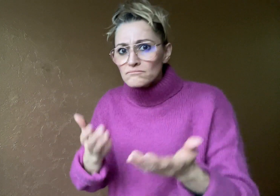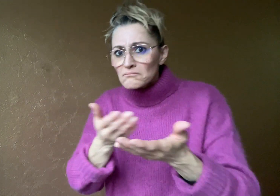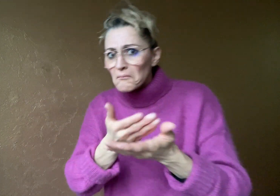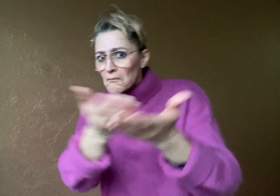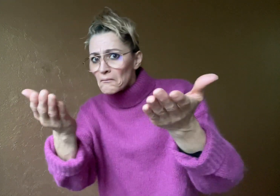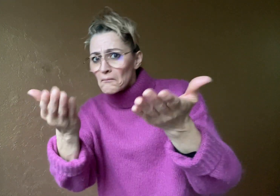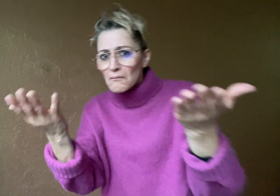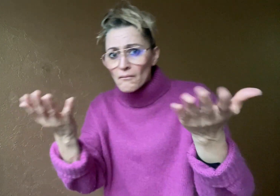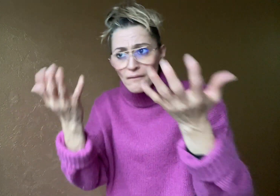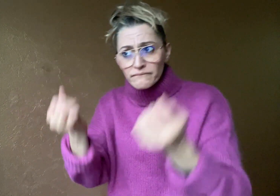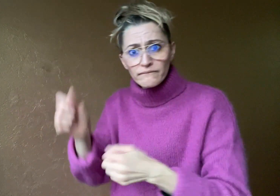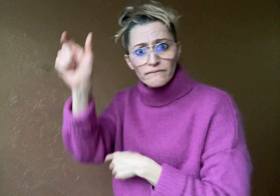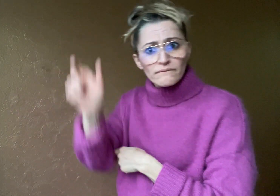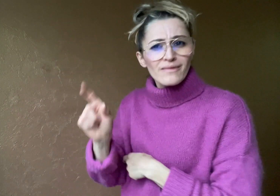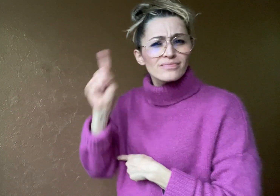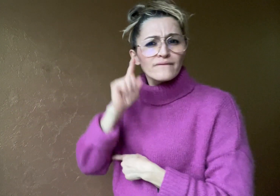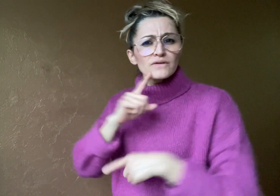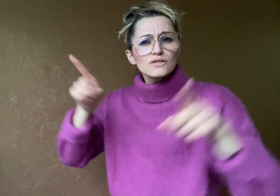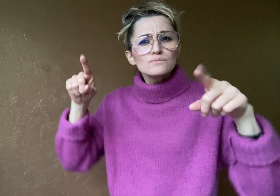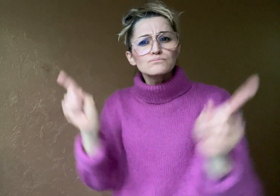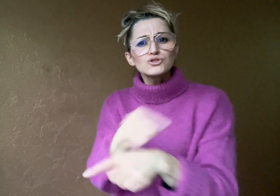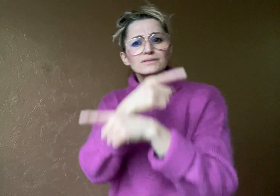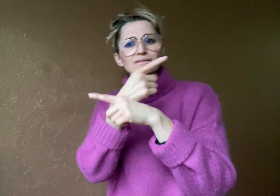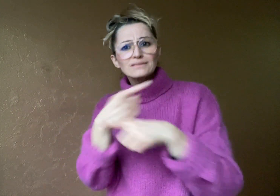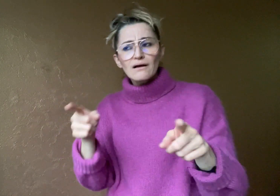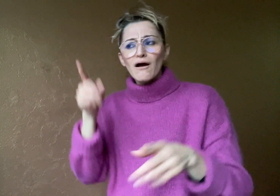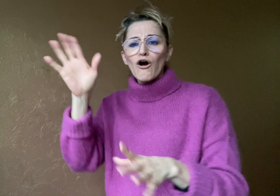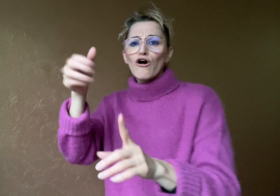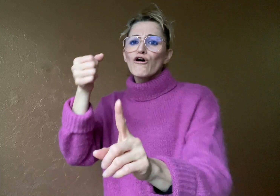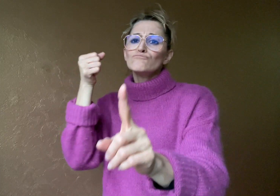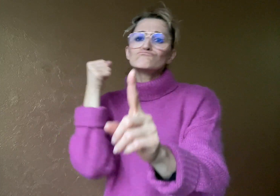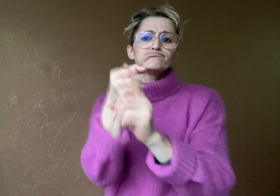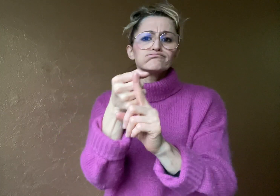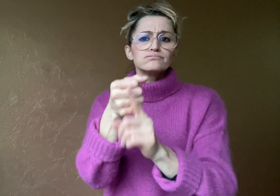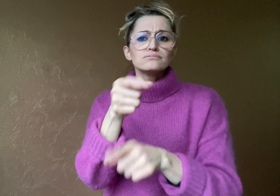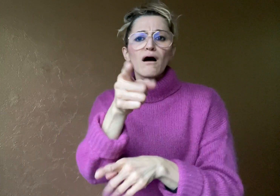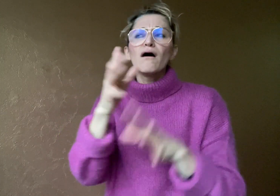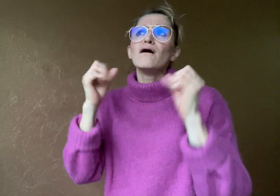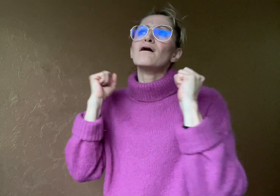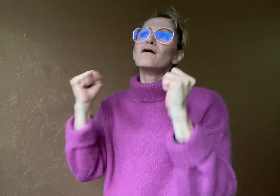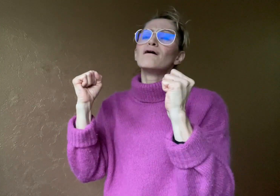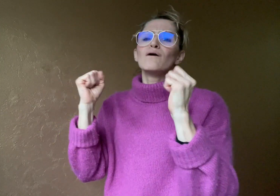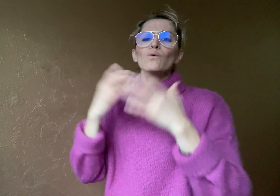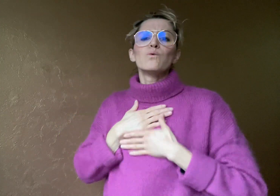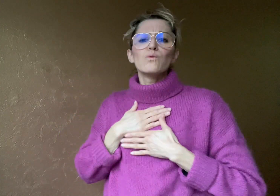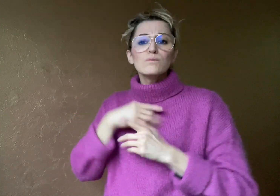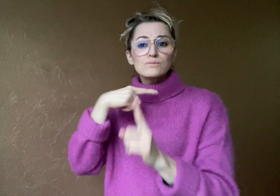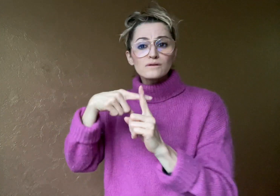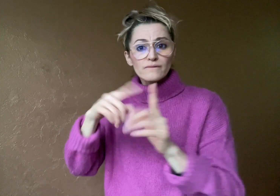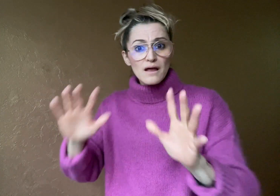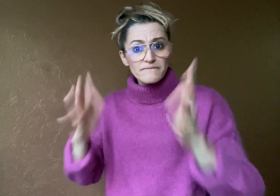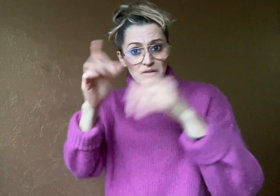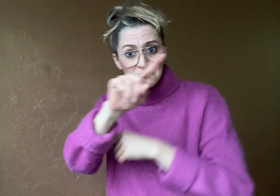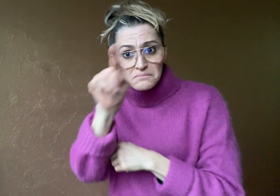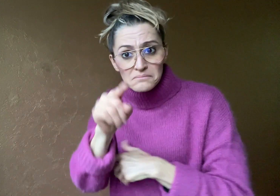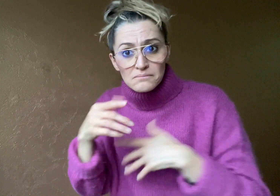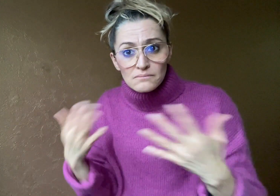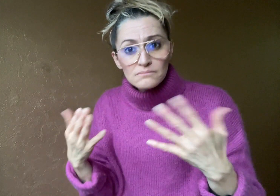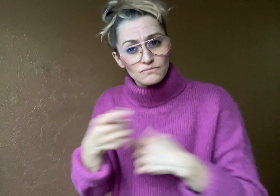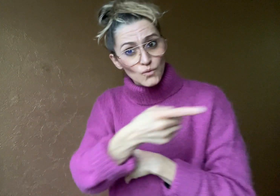Has a Deaf musician made an impact on your life?